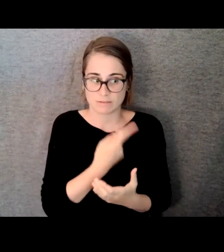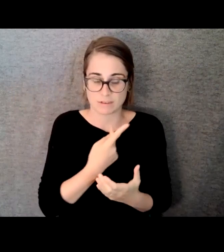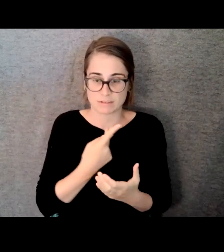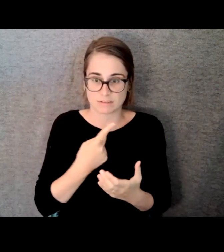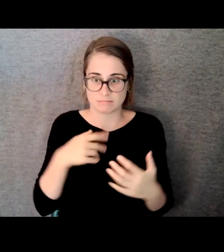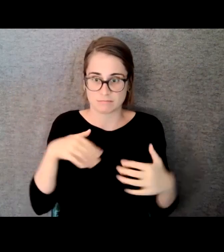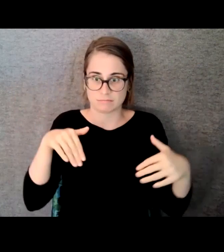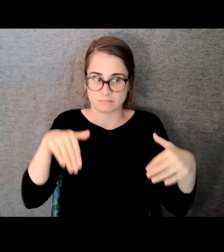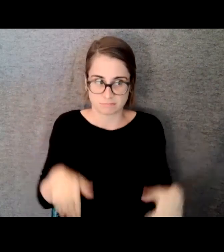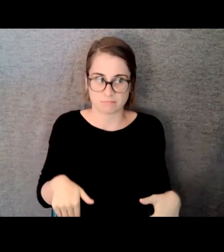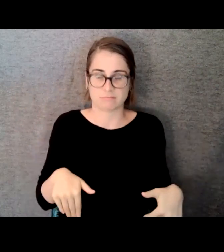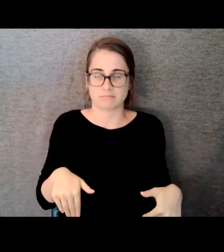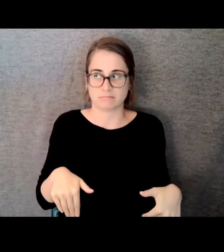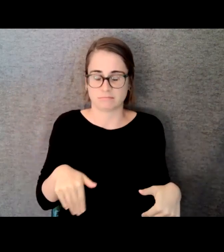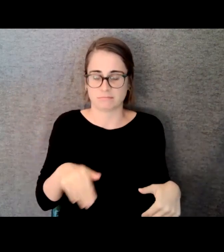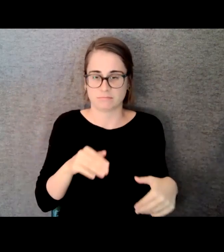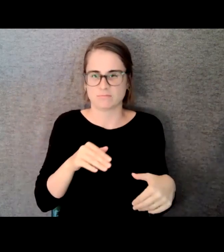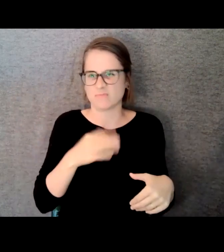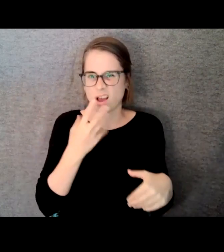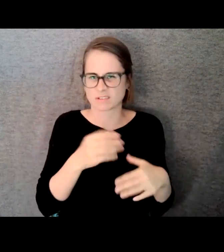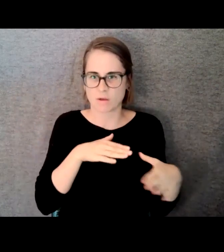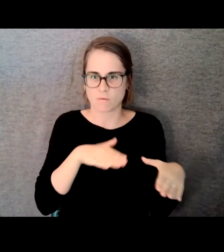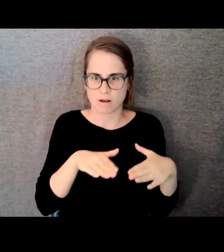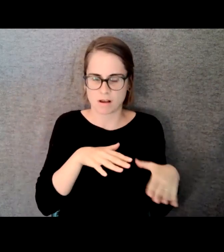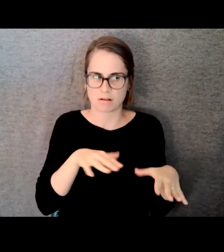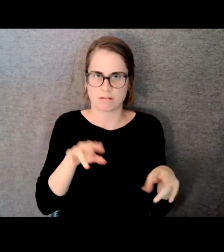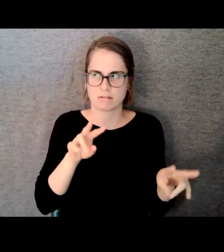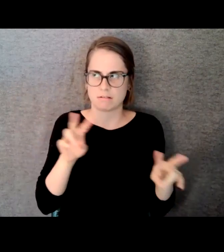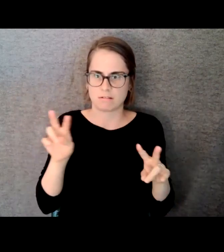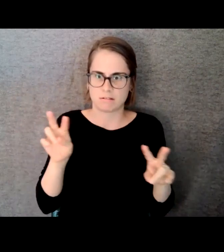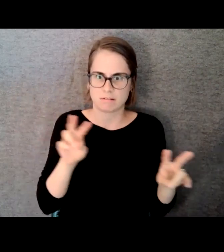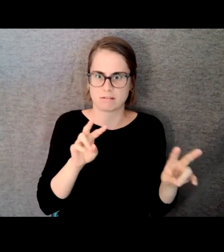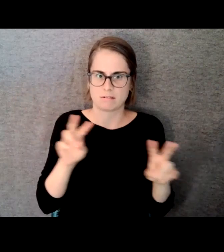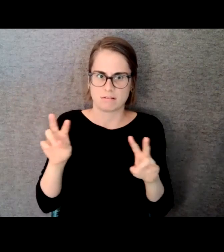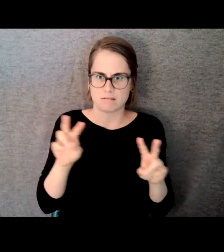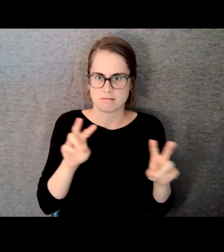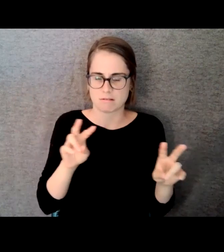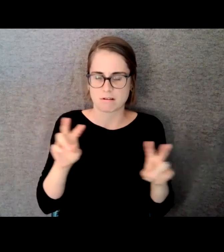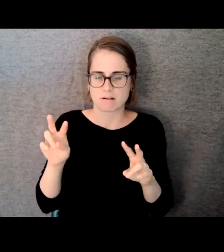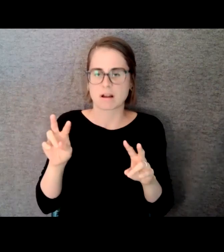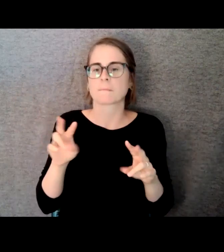And ended up going around Union Square where the movie theater was open and playing movies